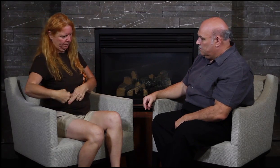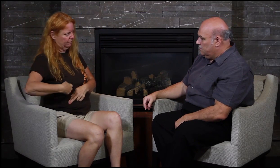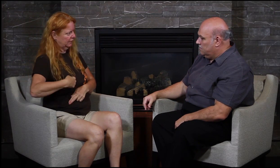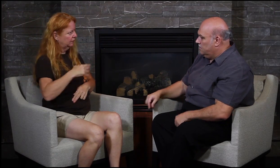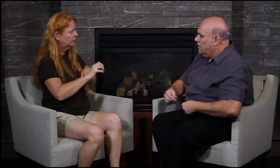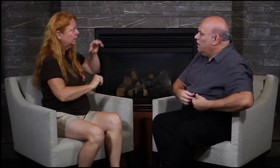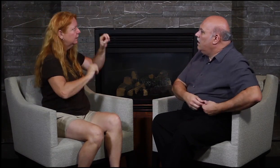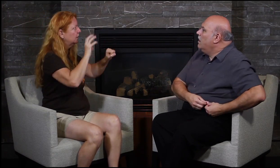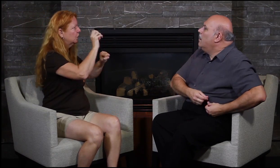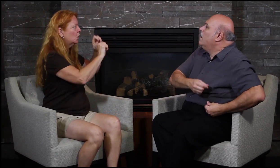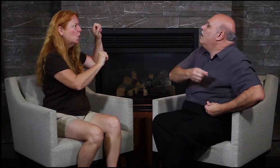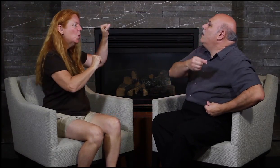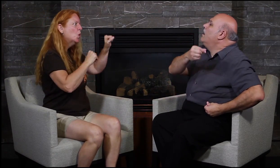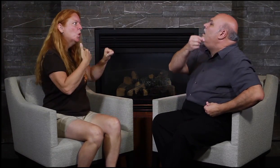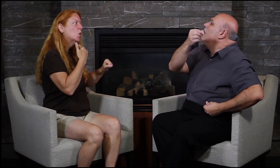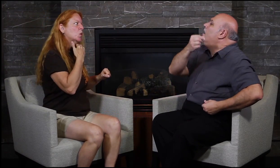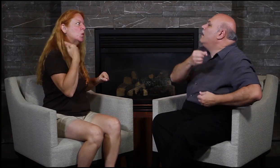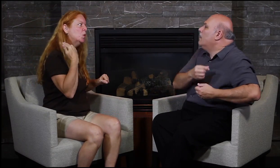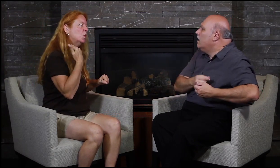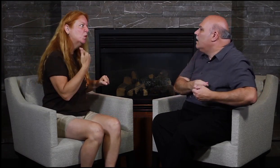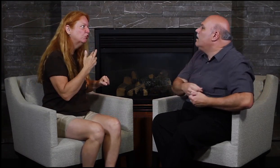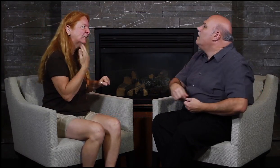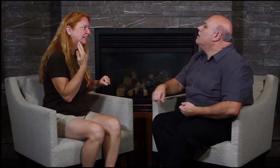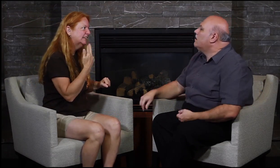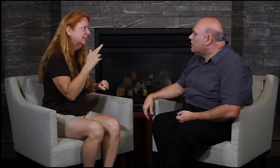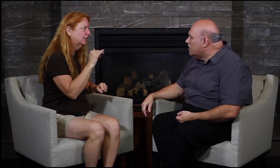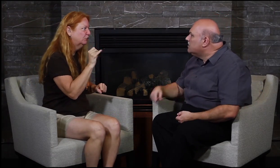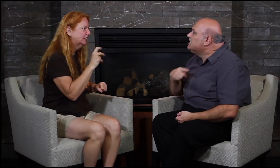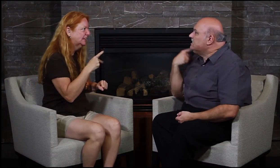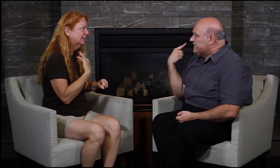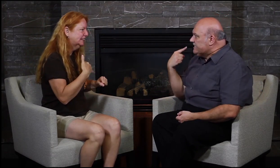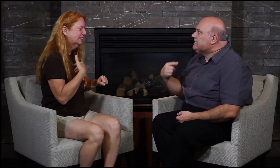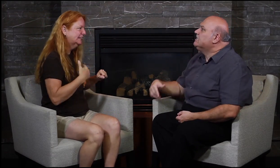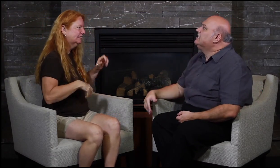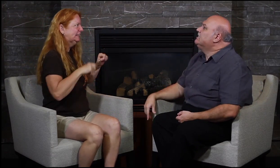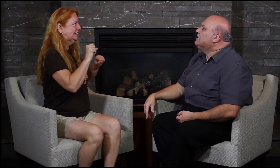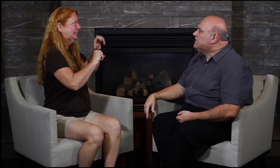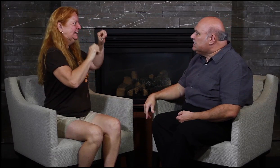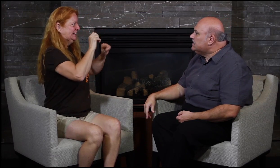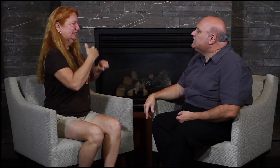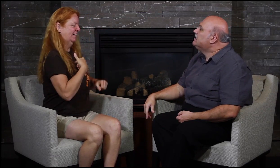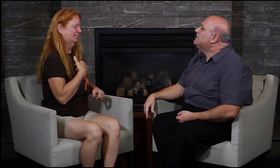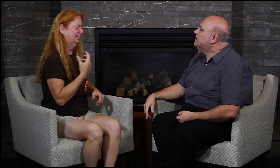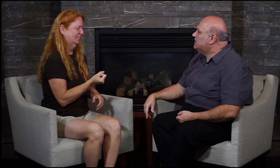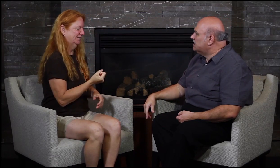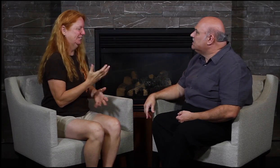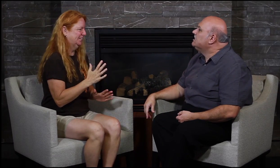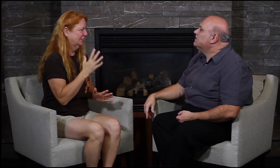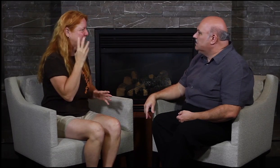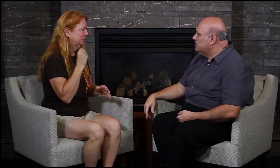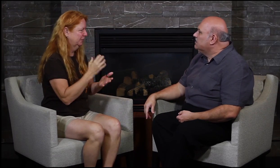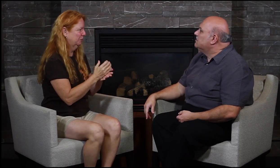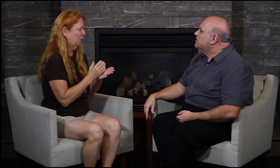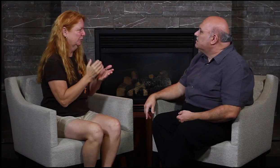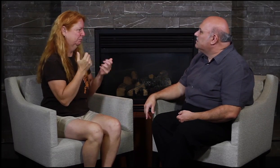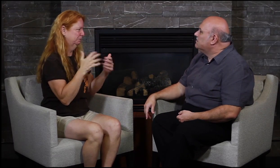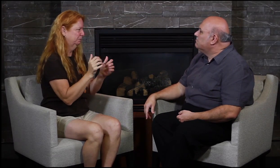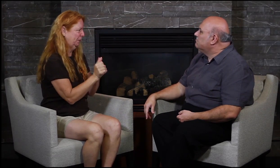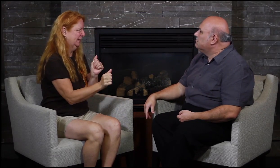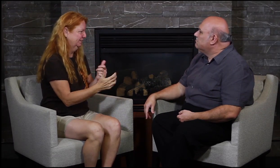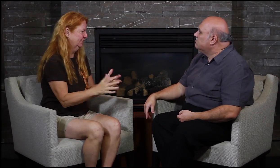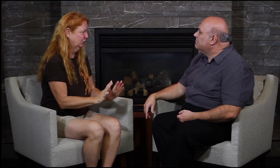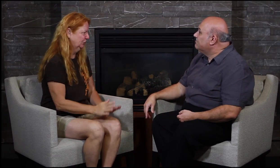a high risk activity. I passed the course